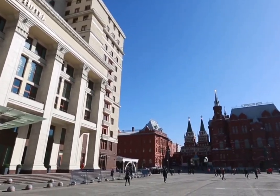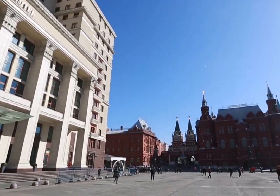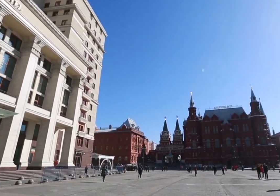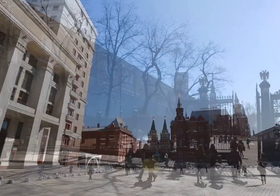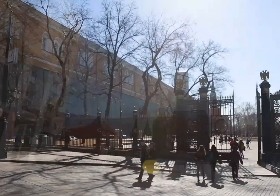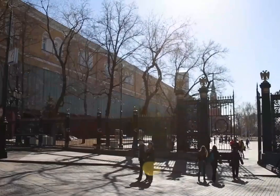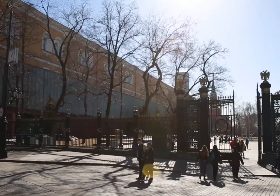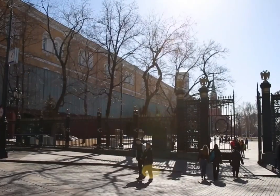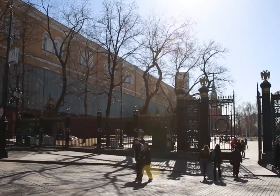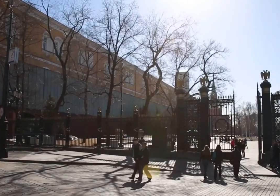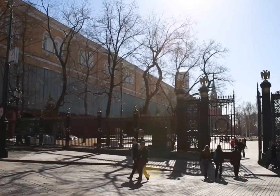(Tomb of the Unknown Soldiers)